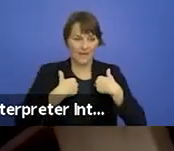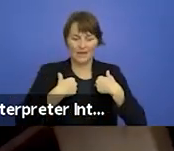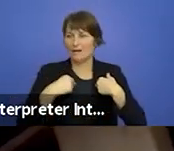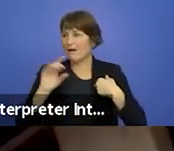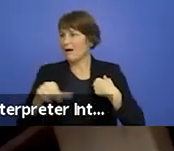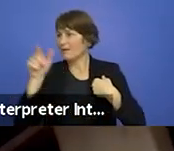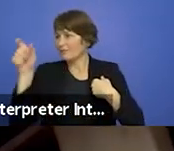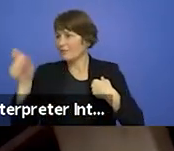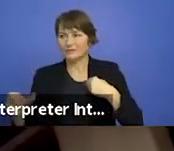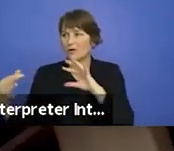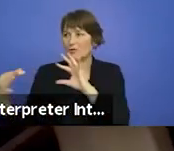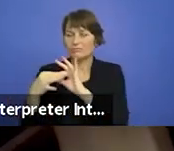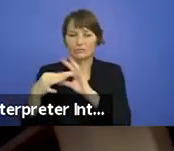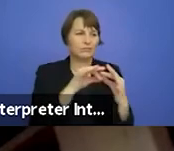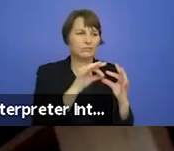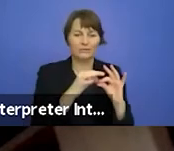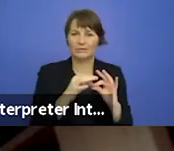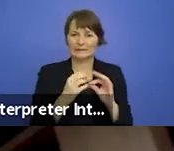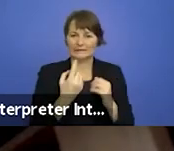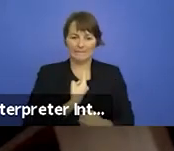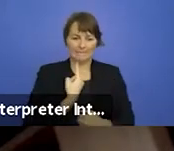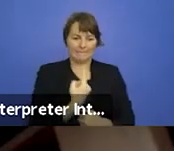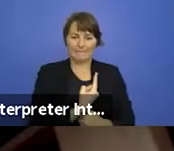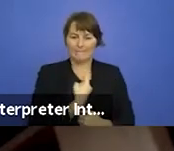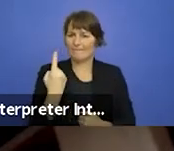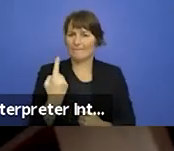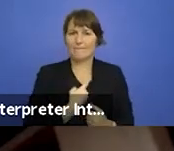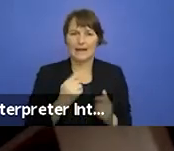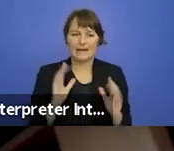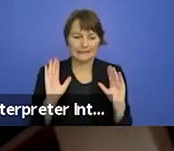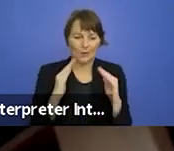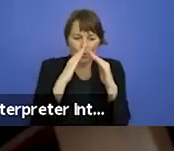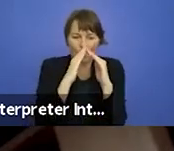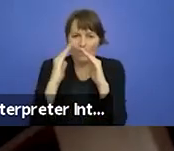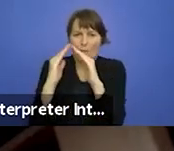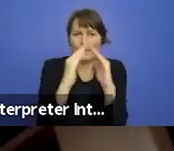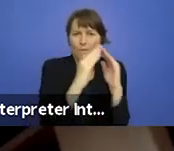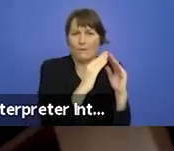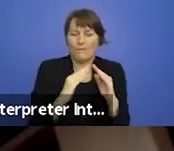quarantined, trying to make sense of how quickly unexpectedly and completely the world can change.